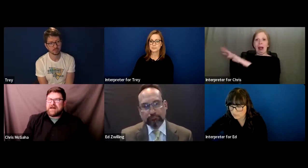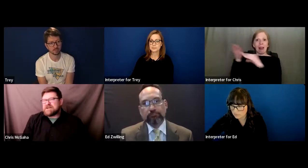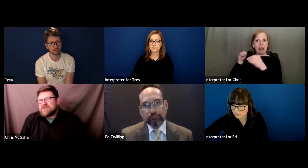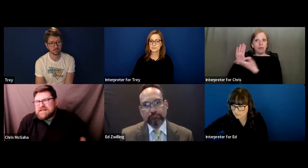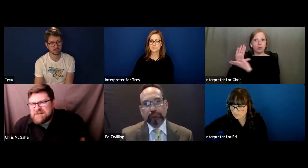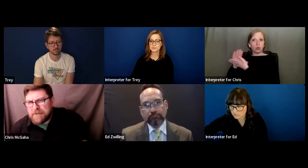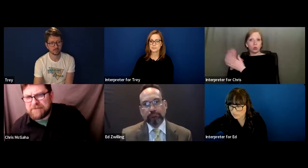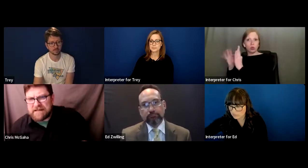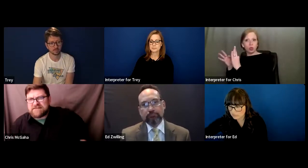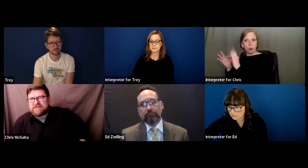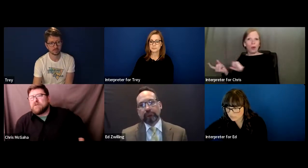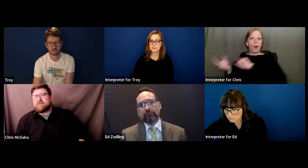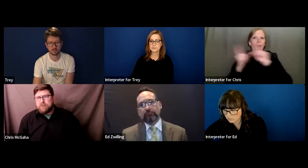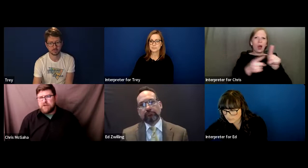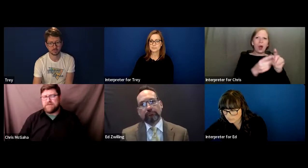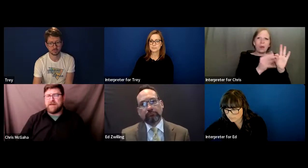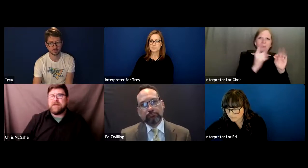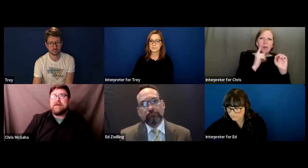I'm not sure that's the most appropriate thing.